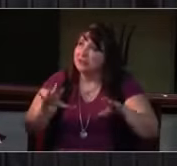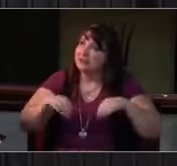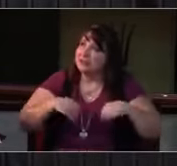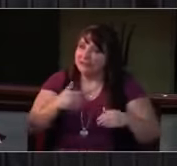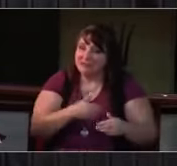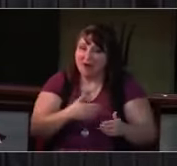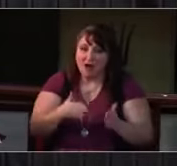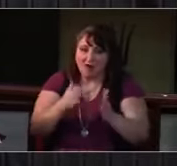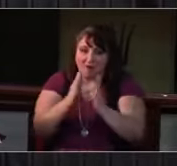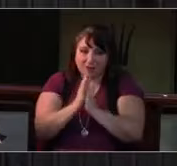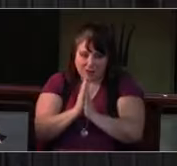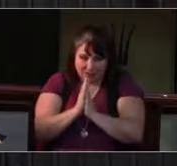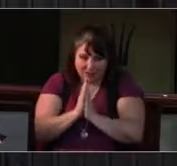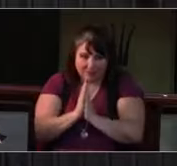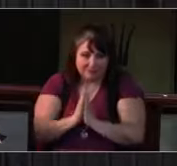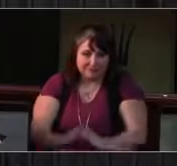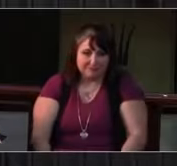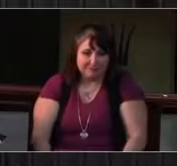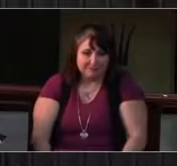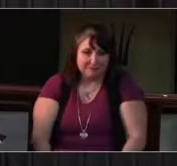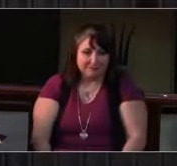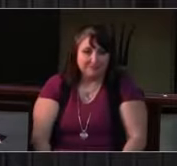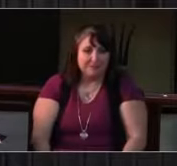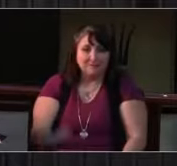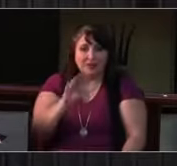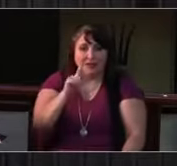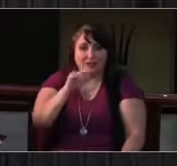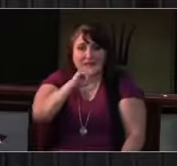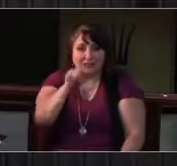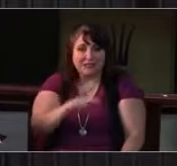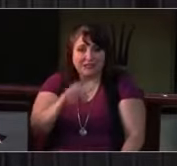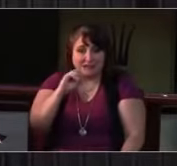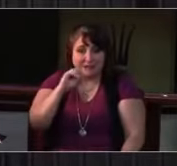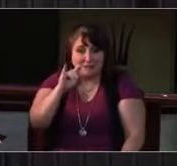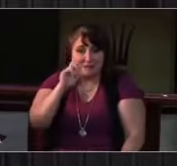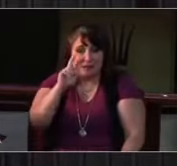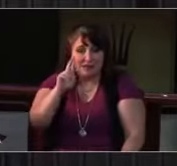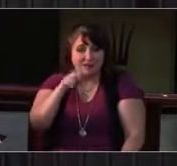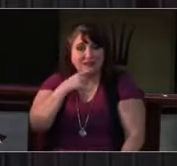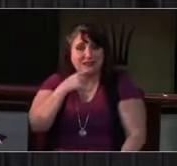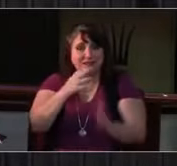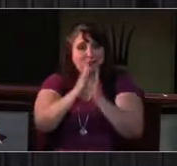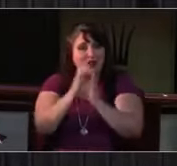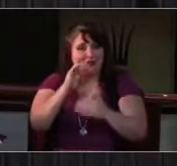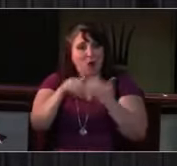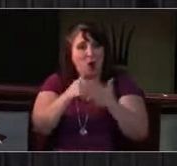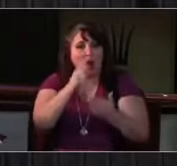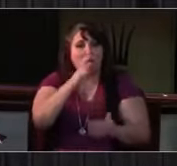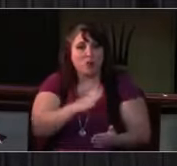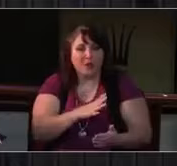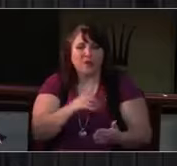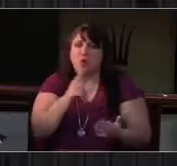We'll begin with prayers from our folks watching via Facebook, and if there's anyone here who would like to say a prayer, I invite you to